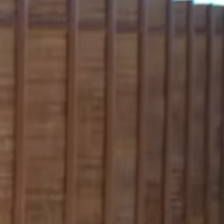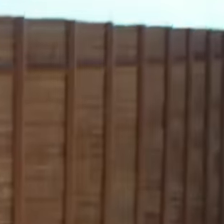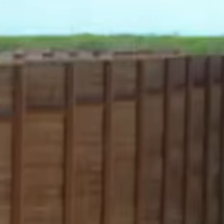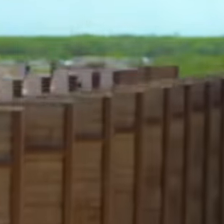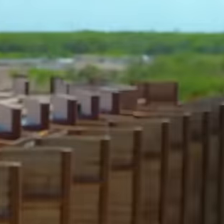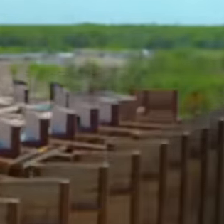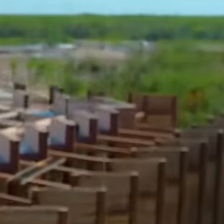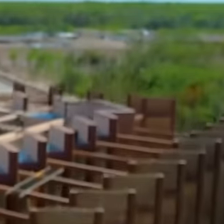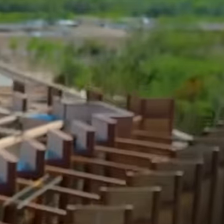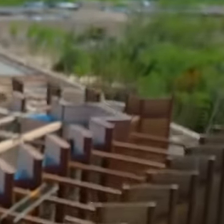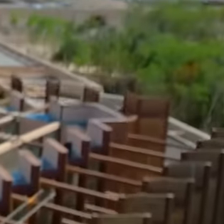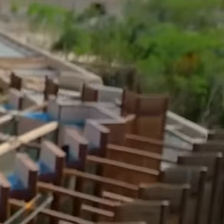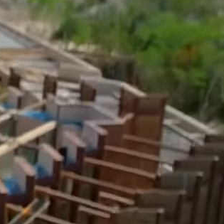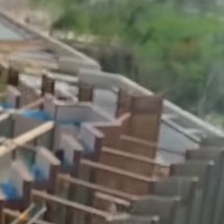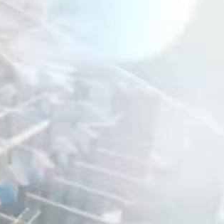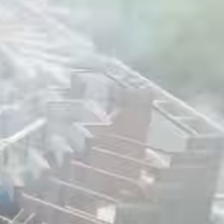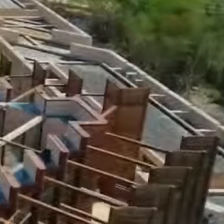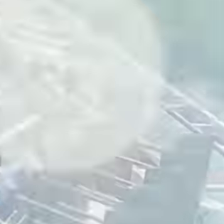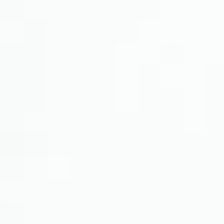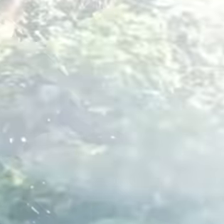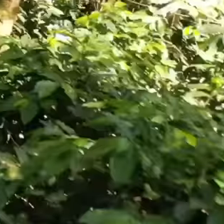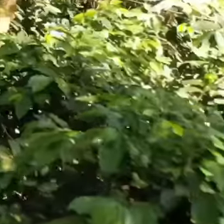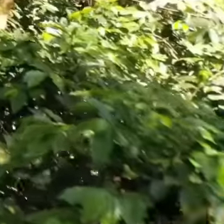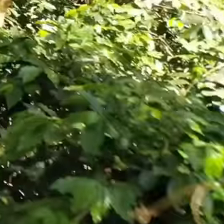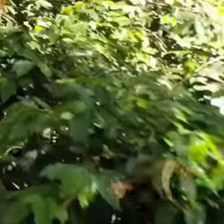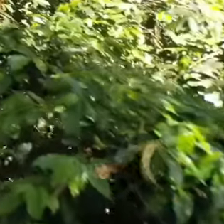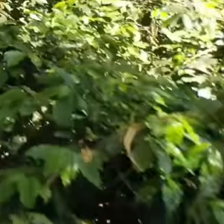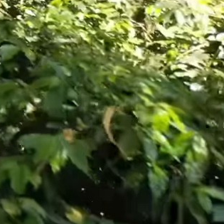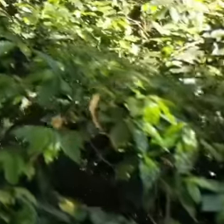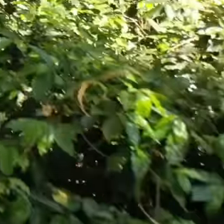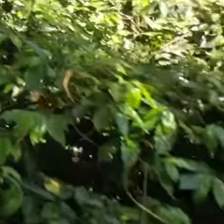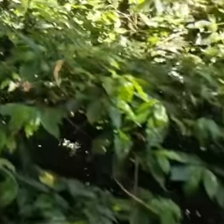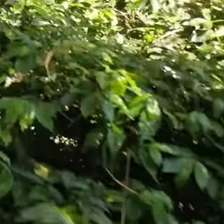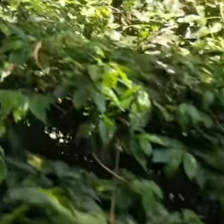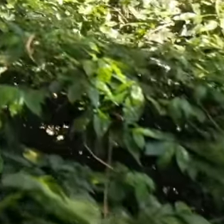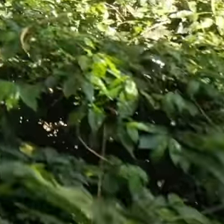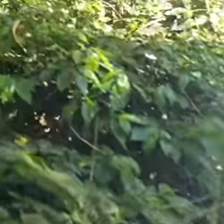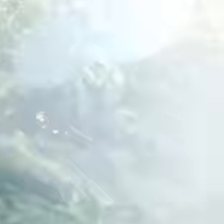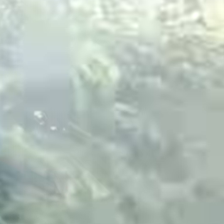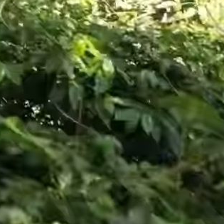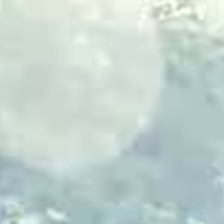emerges as a project aimed at the preservation and conservation of the Jaguar